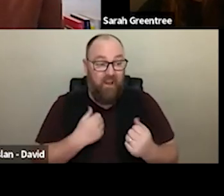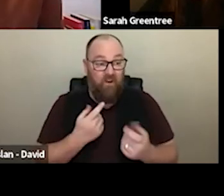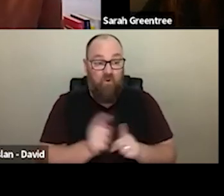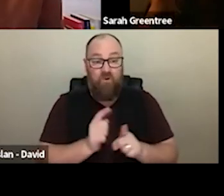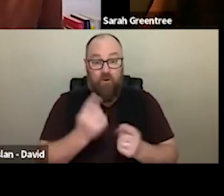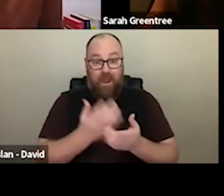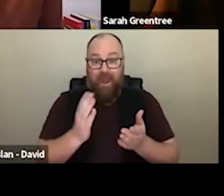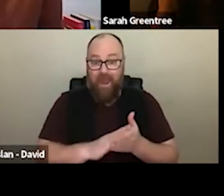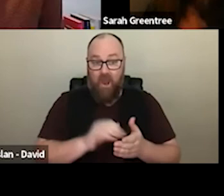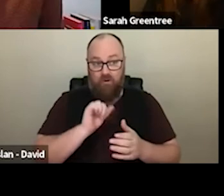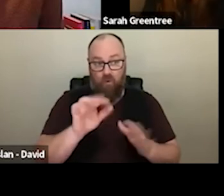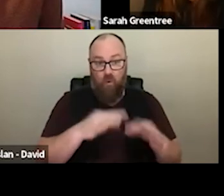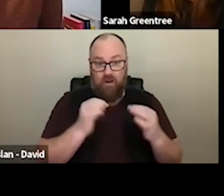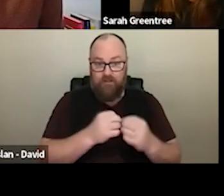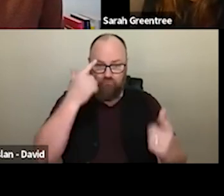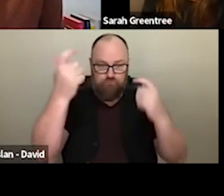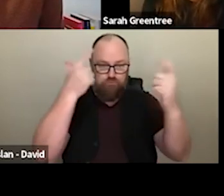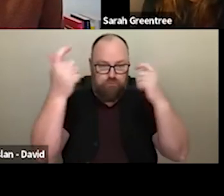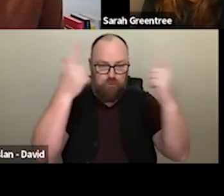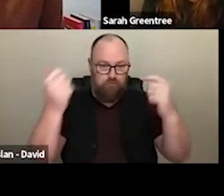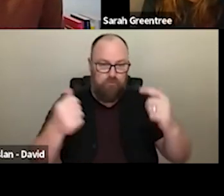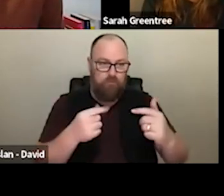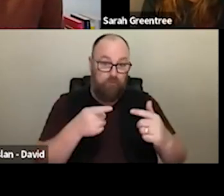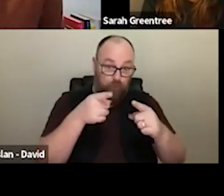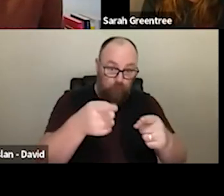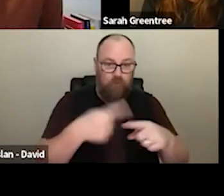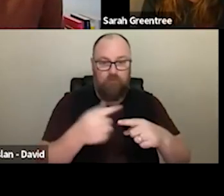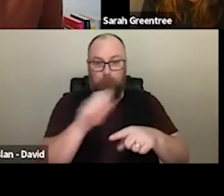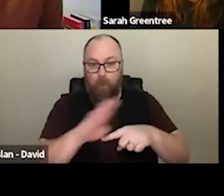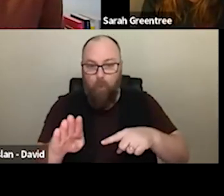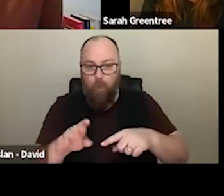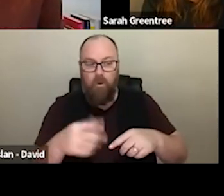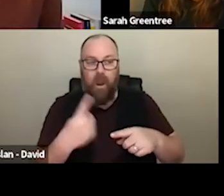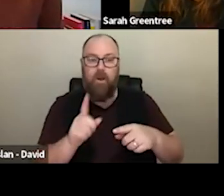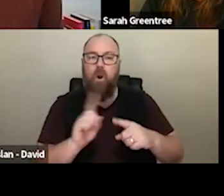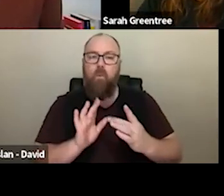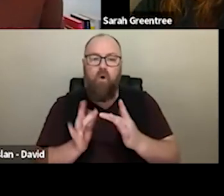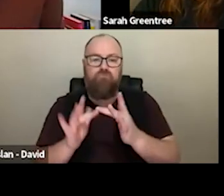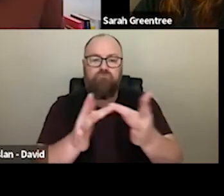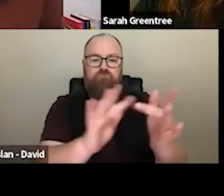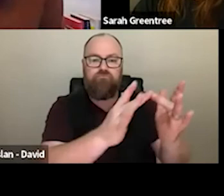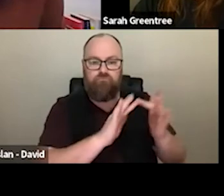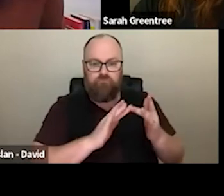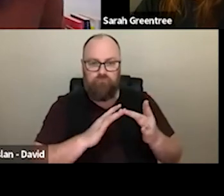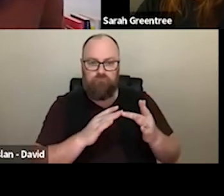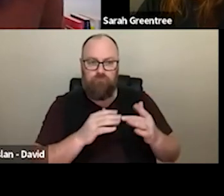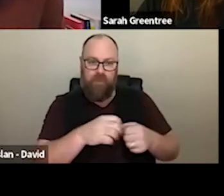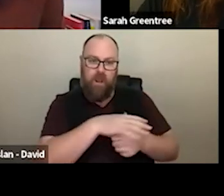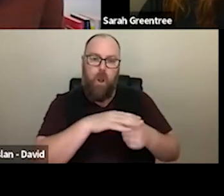It really is about where, how, how creative the organization and and the boards can be in terms of in terms of what connections they can make into their local communities. really is about how creative the organisation, and the boards can be in terms